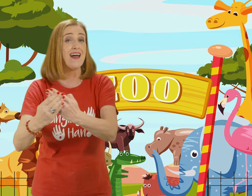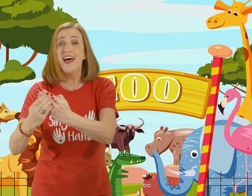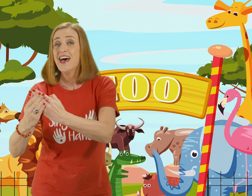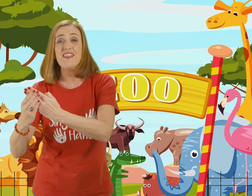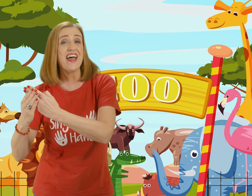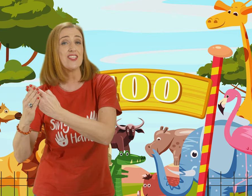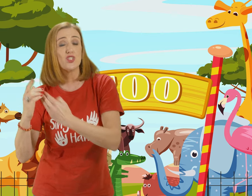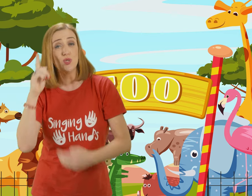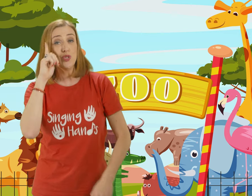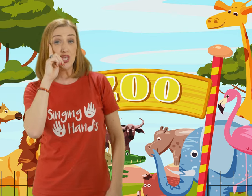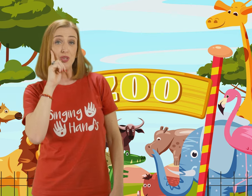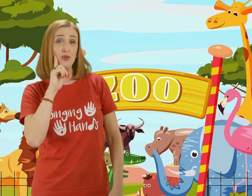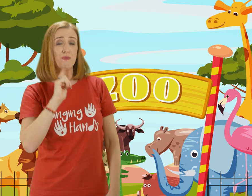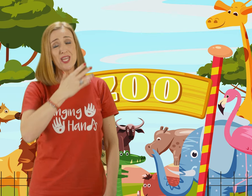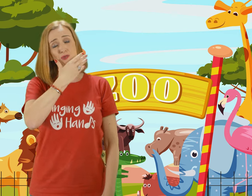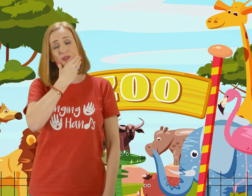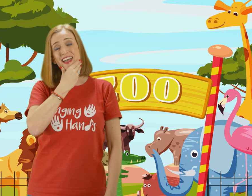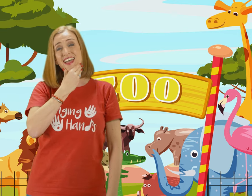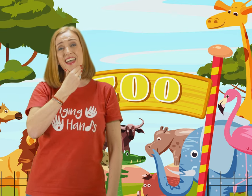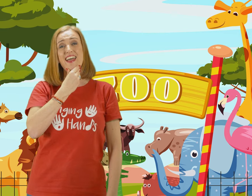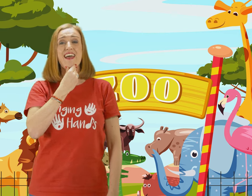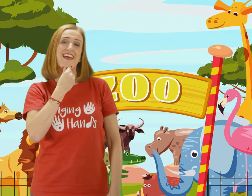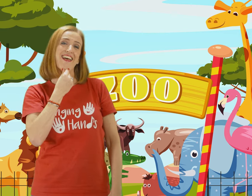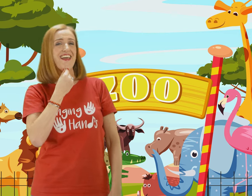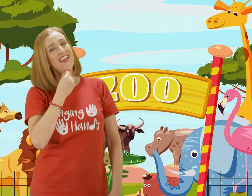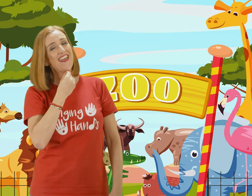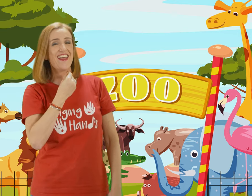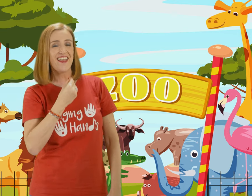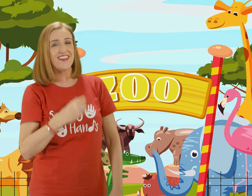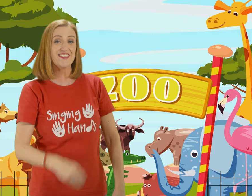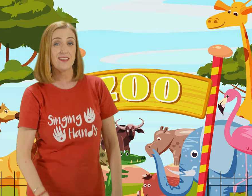And that's to the human race!